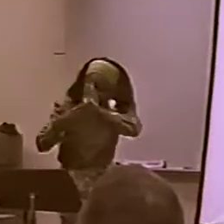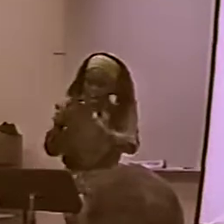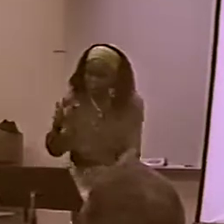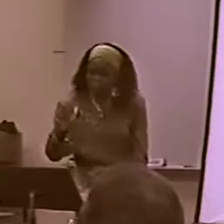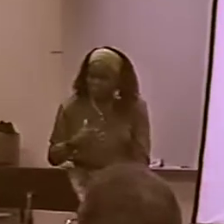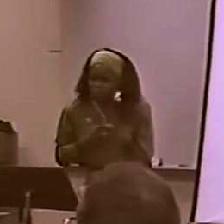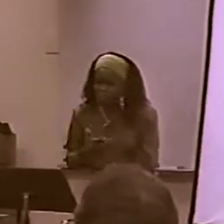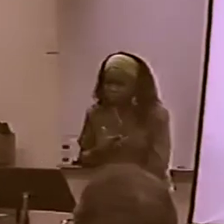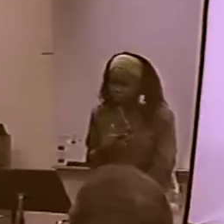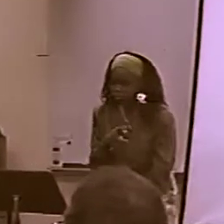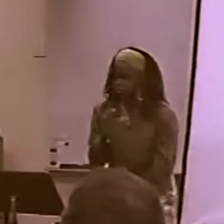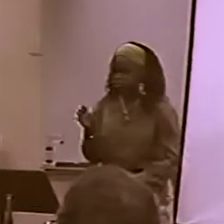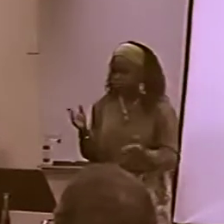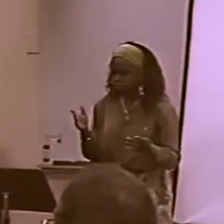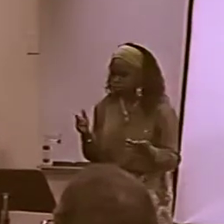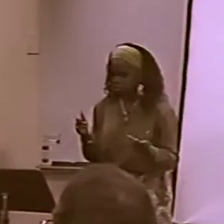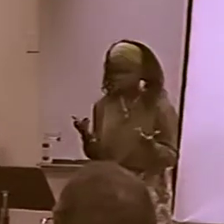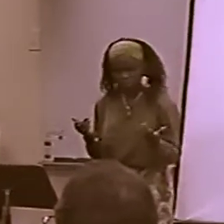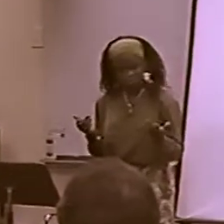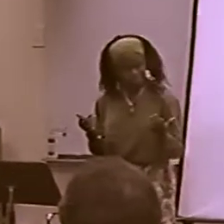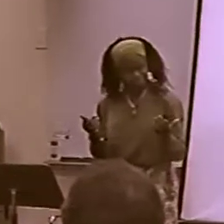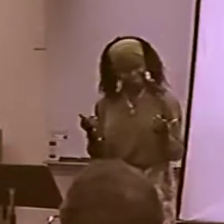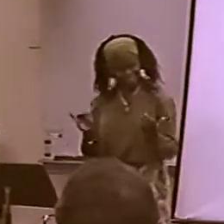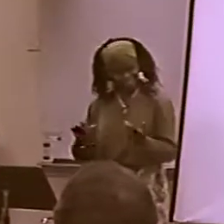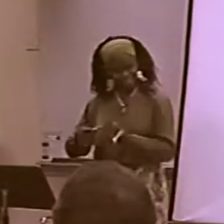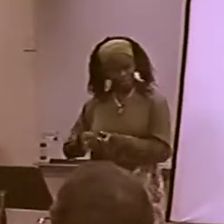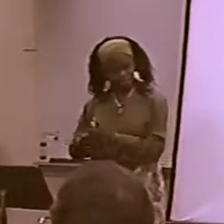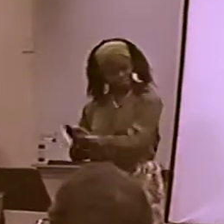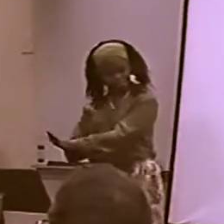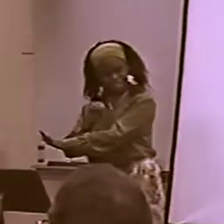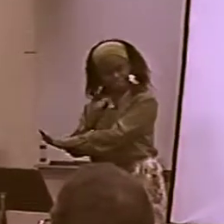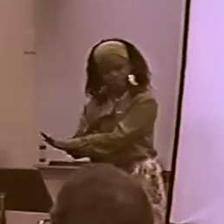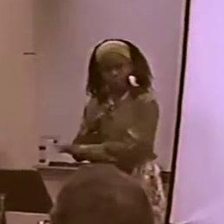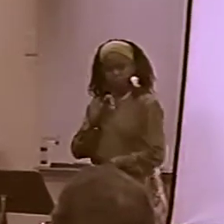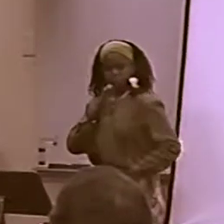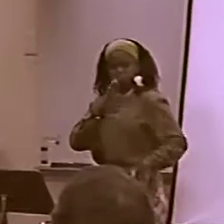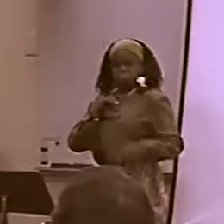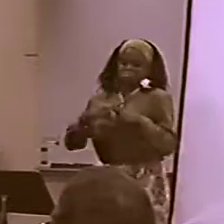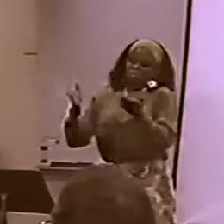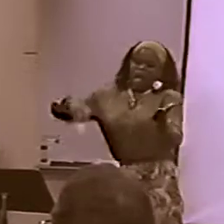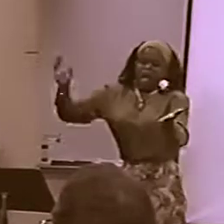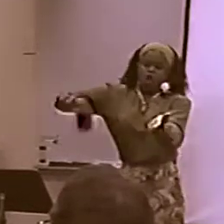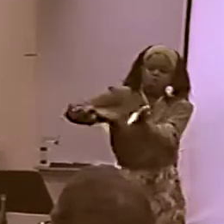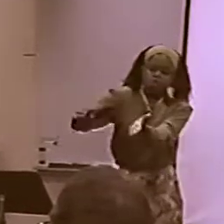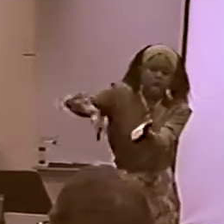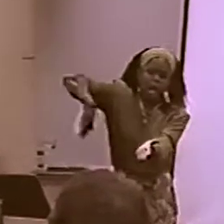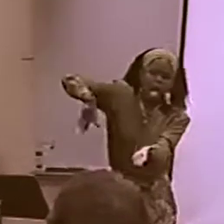USED TO EXPRESS MEANING OR FEELING. THIS DEFINITION MEANS THAT THESE ARE...